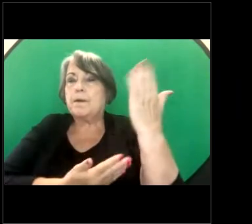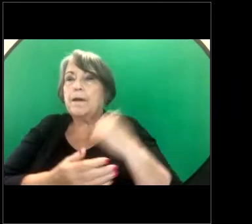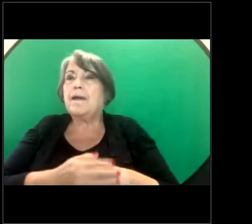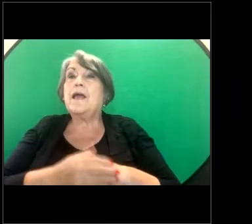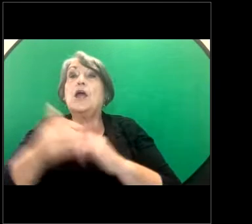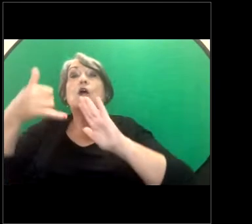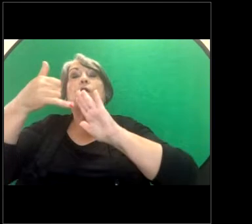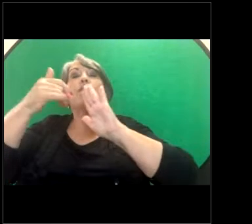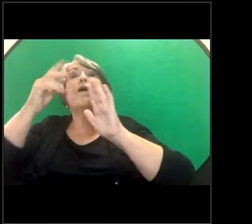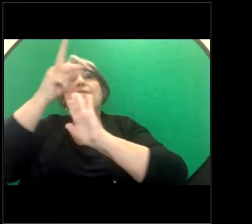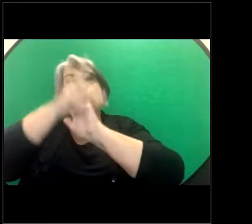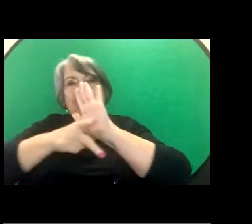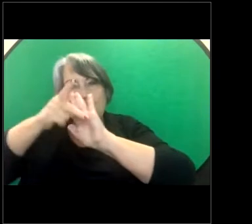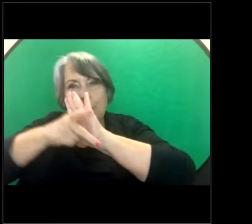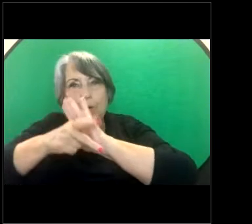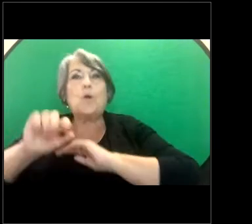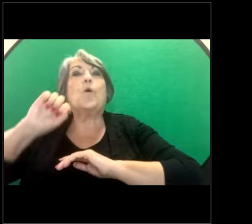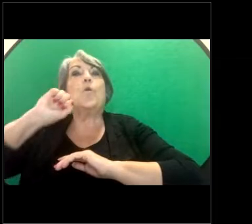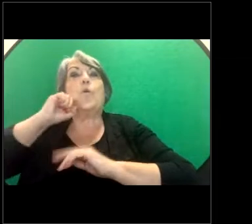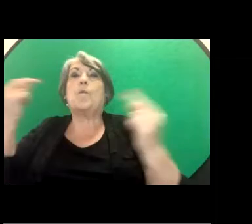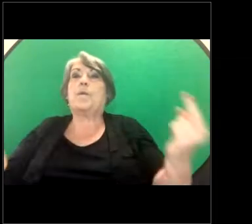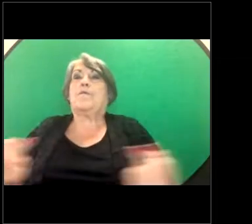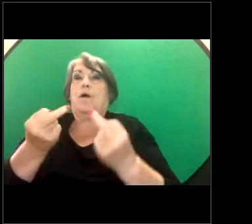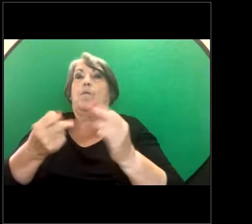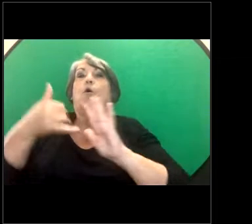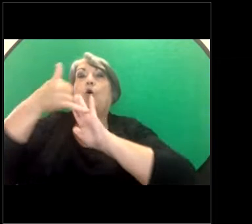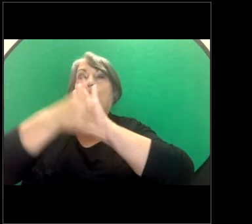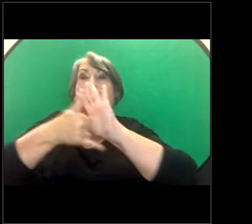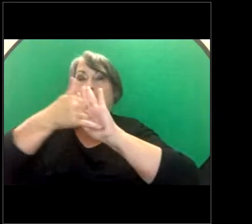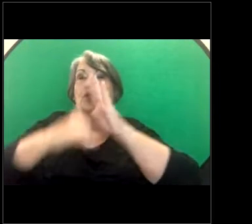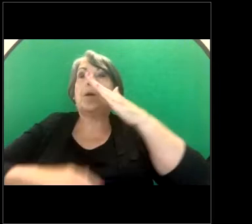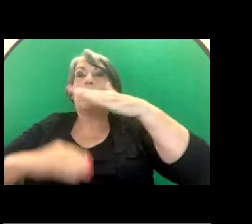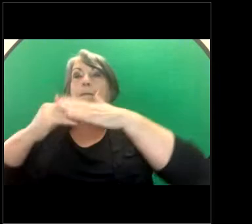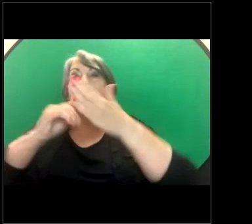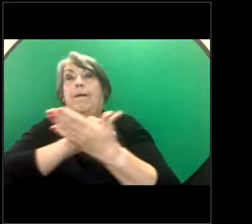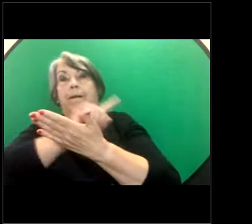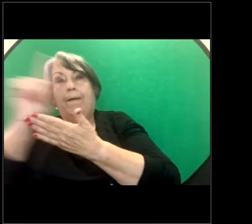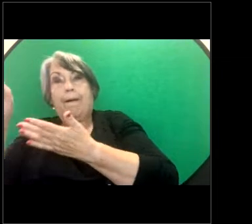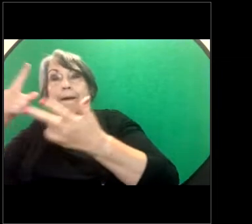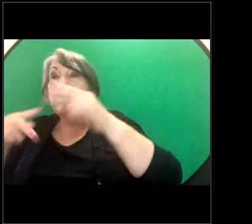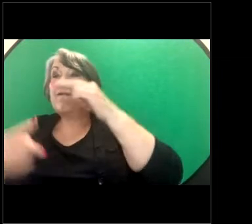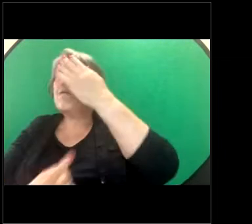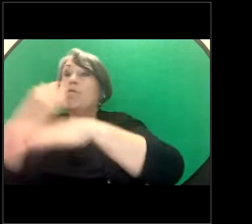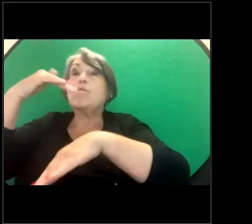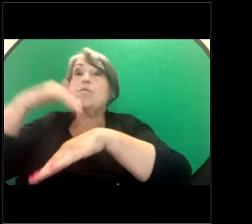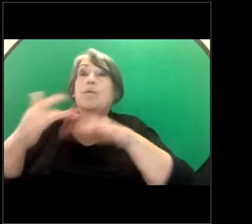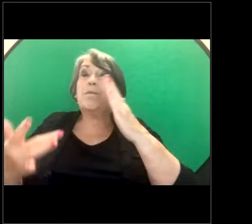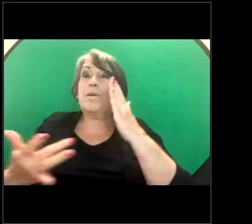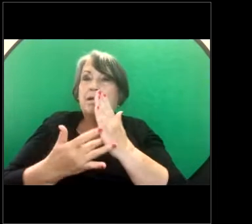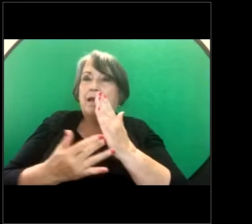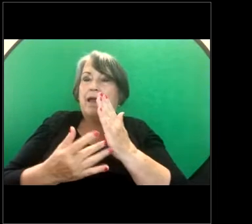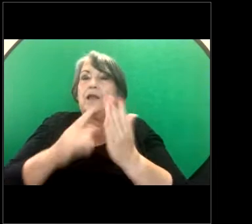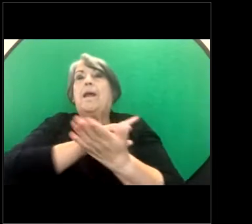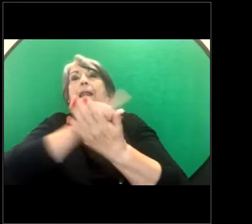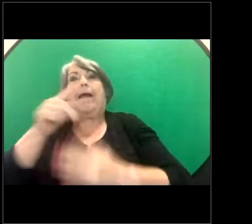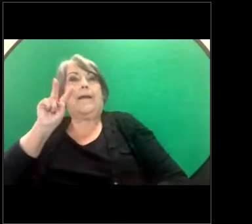The video will be available on YouTube afterwards. If you are having technical difficulties you'll be able to come back and view the webinar later.